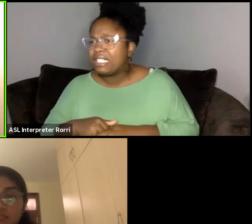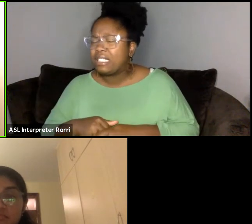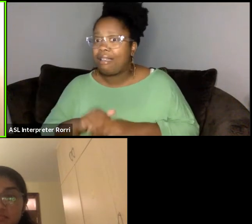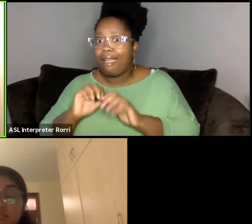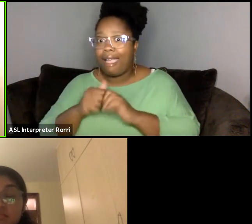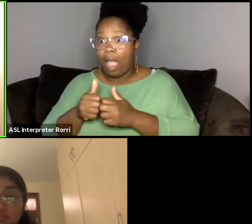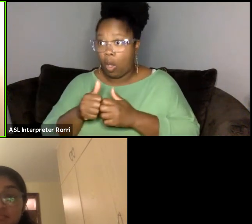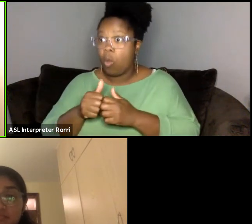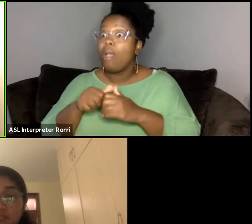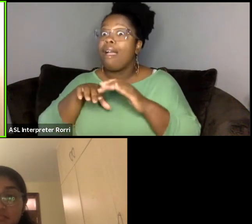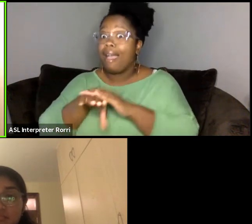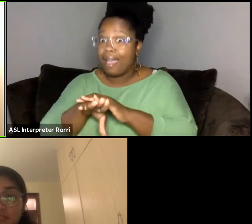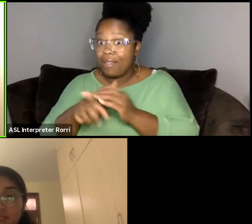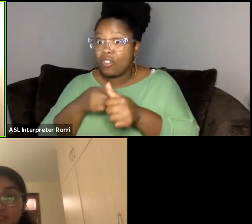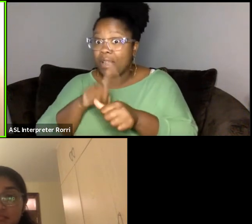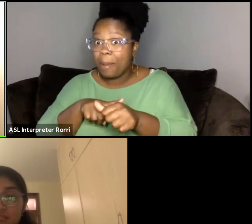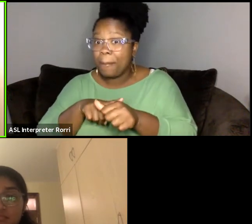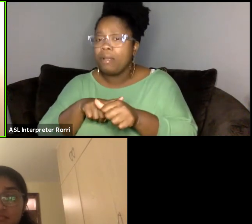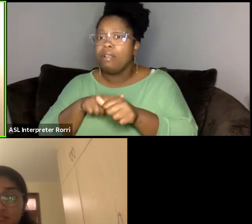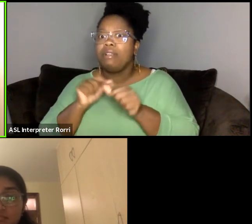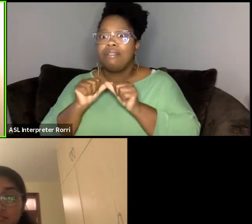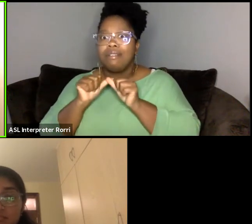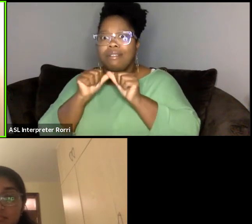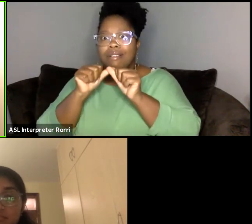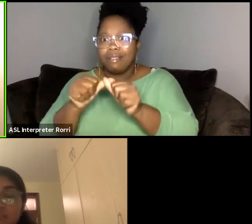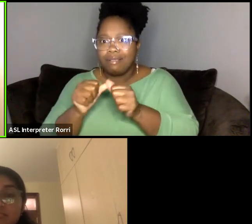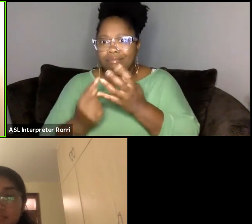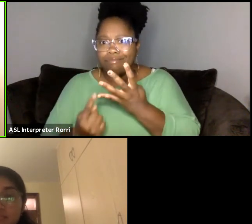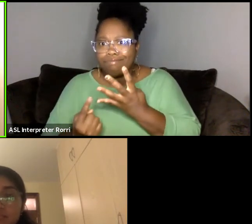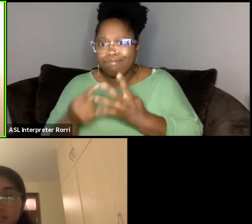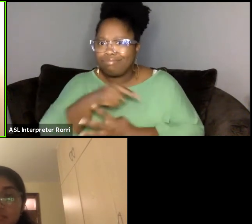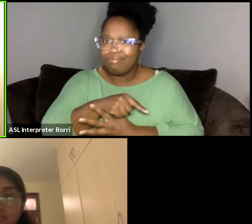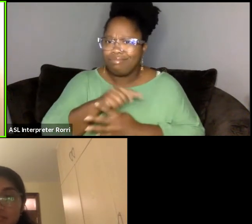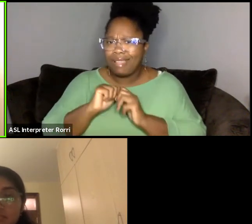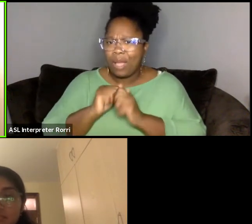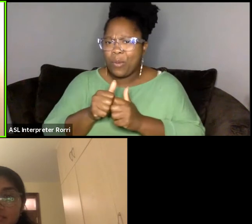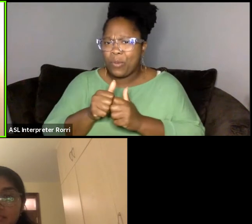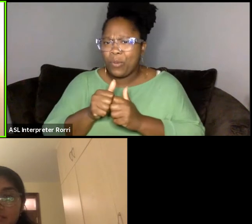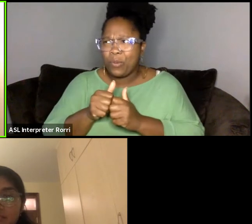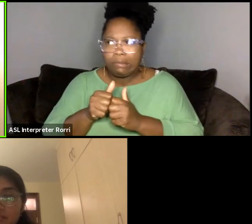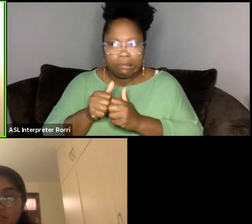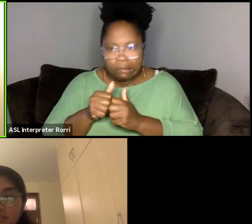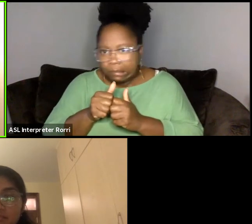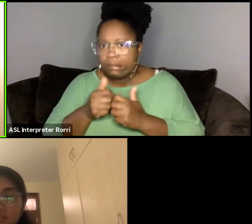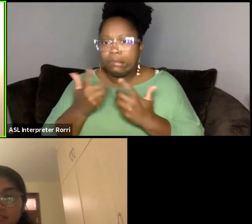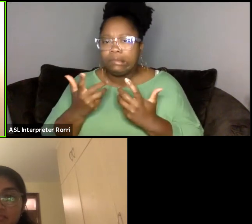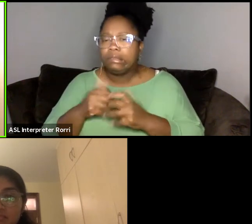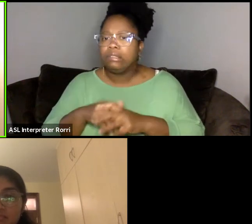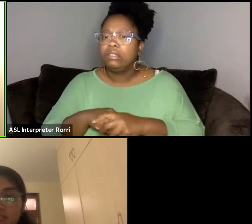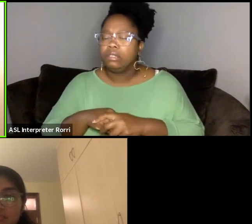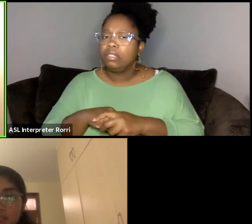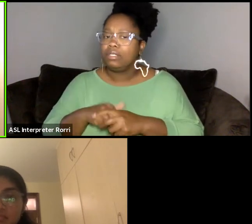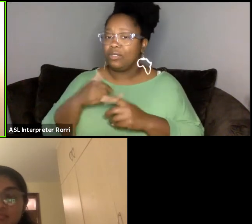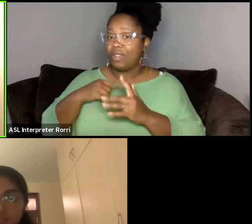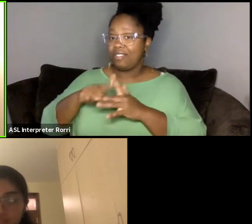you know, to carry on your academic career. And so I started out at Spelman College,